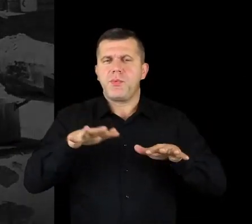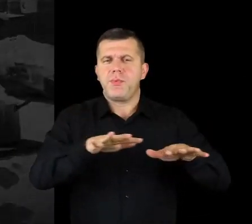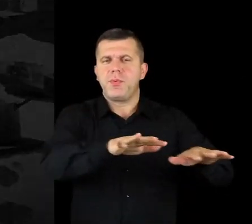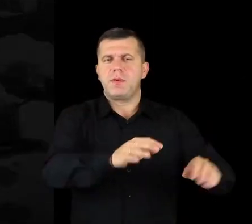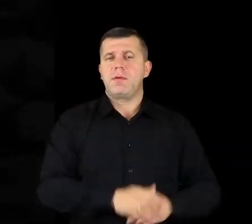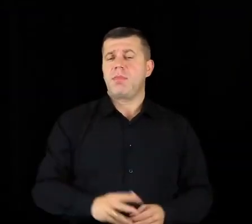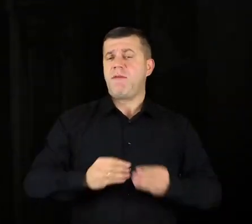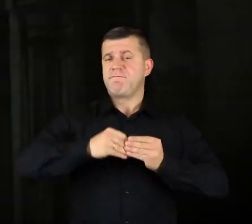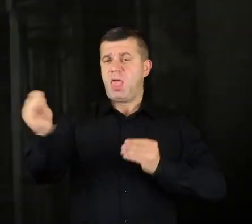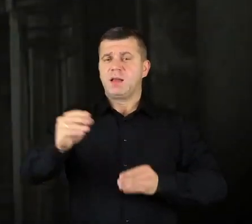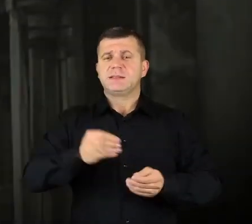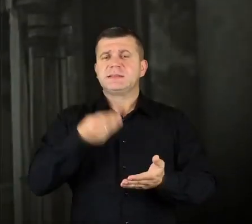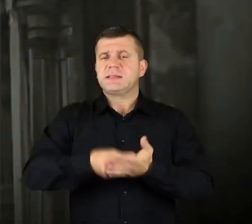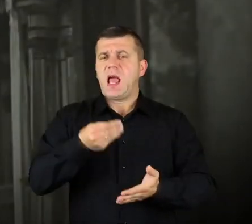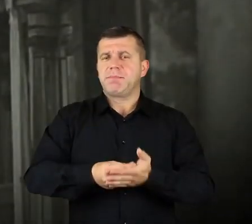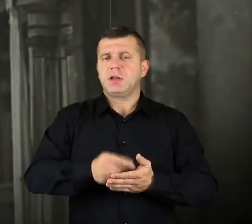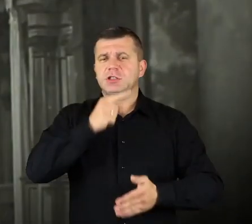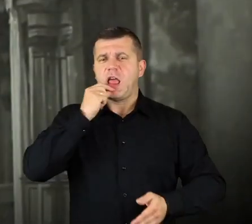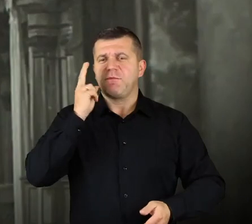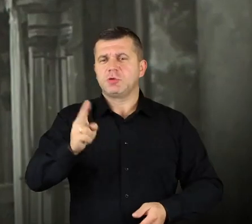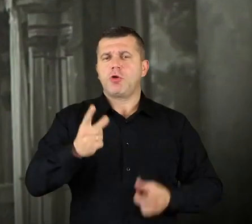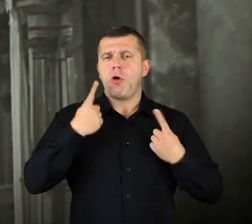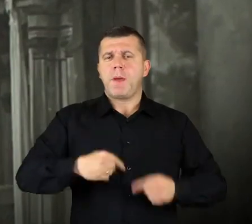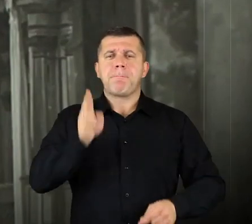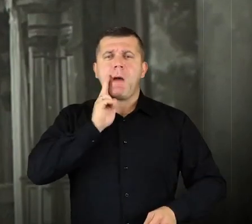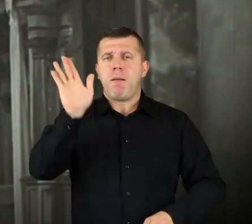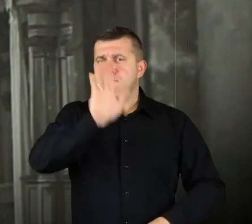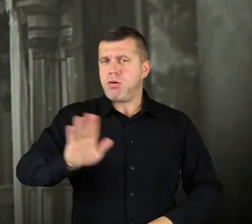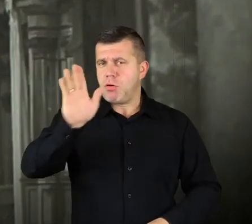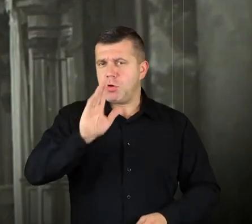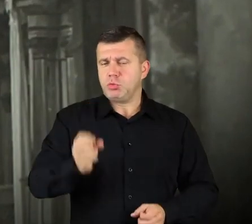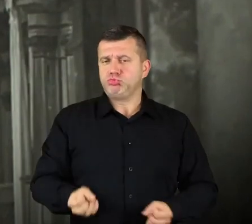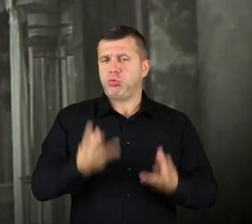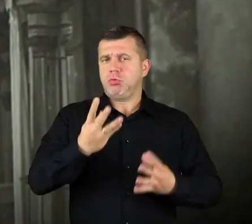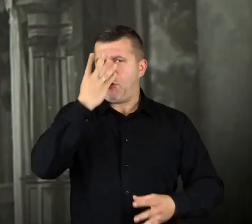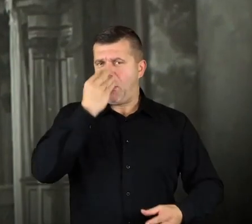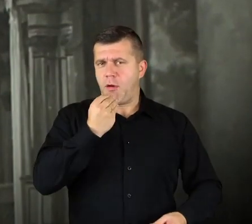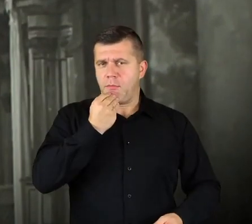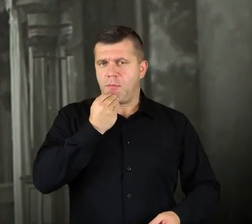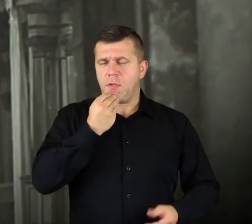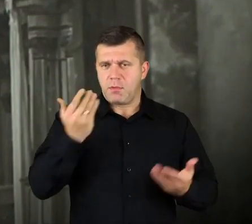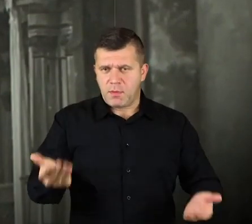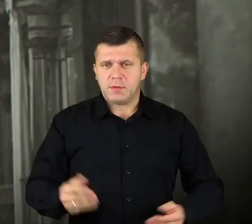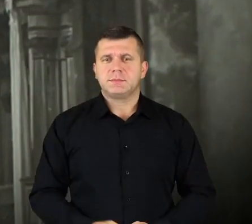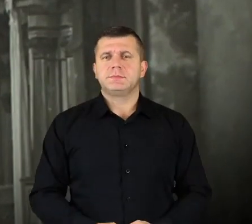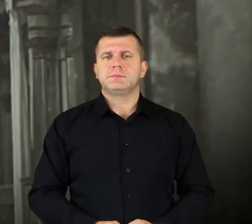The biggest treasure of Czerwińsk is the holy picture of Virgin Mary, her presence, that bestows grace.